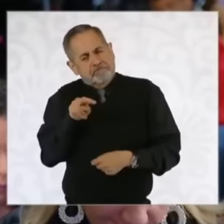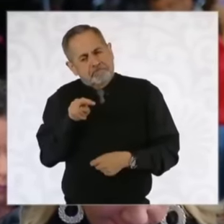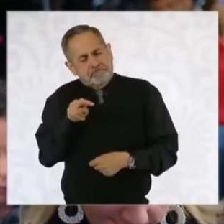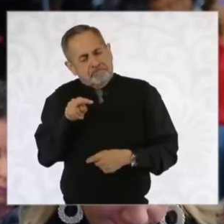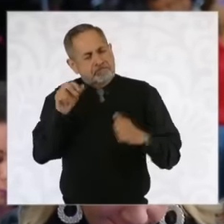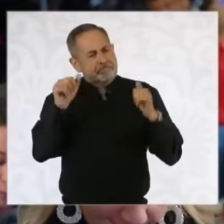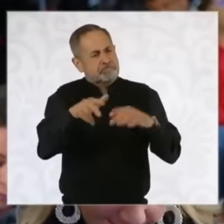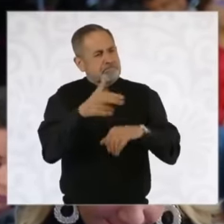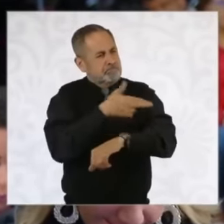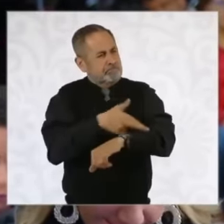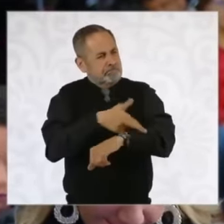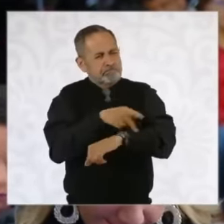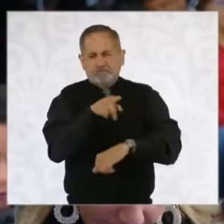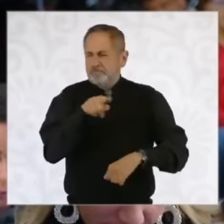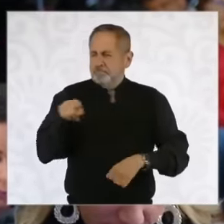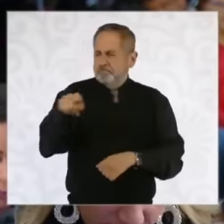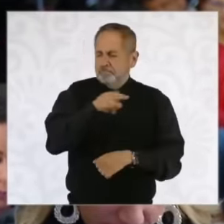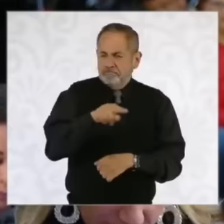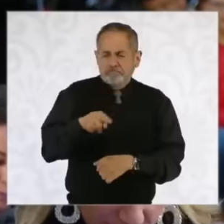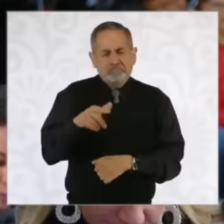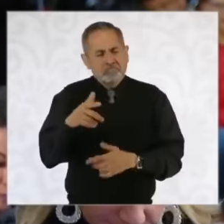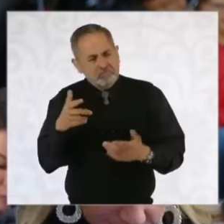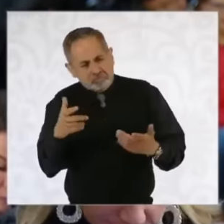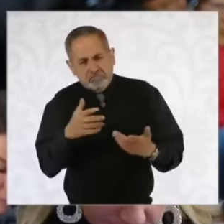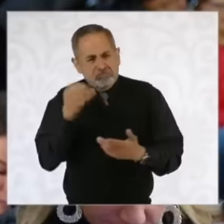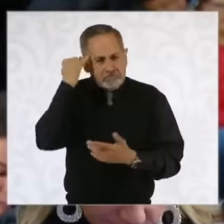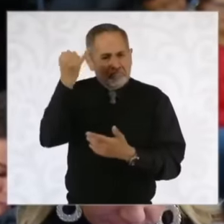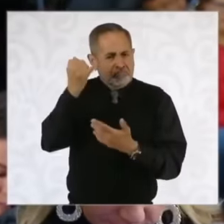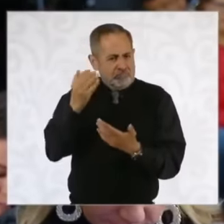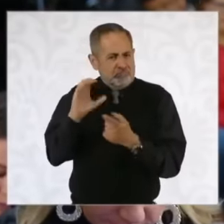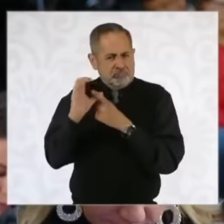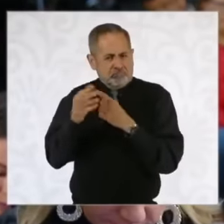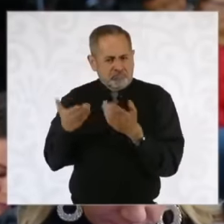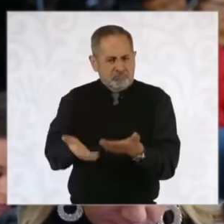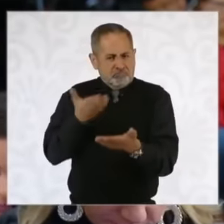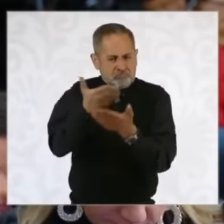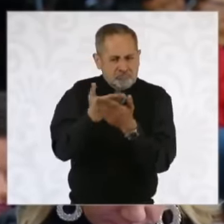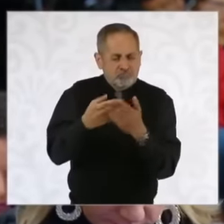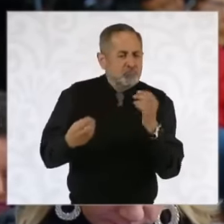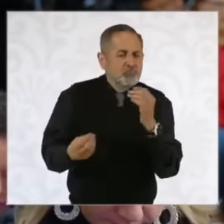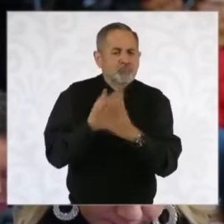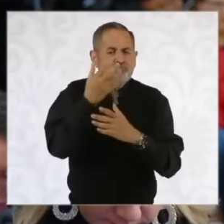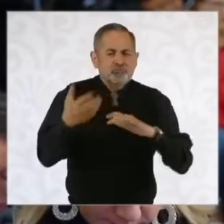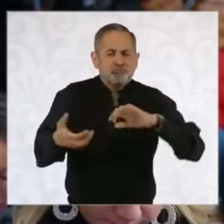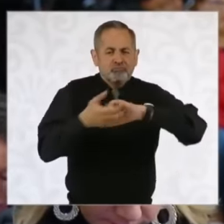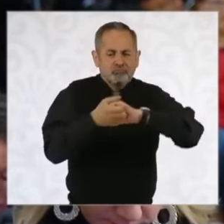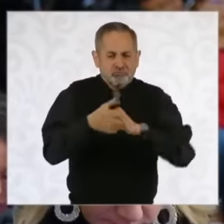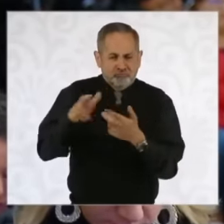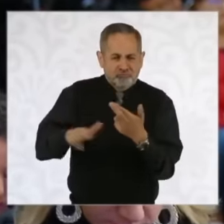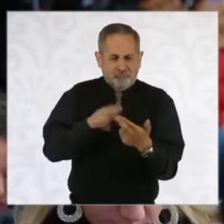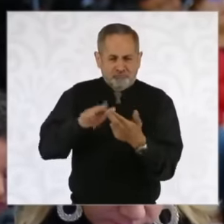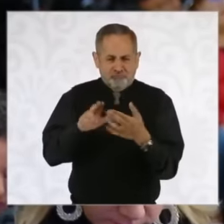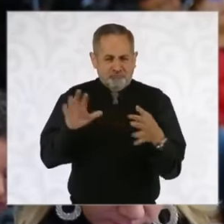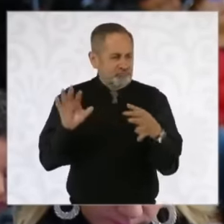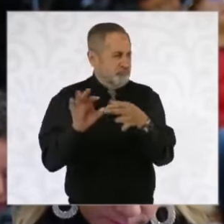because this commission is proposing a new regional association scheme, the issue is that it